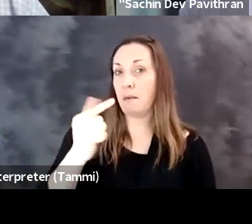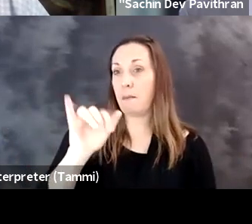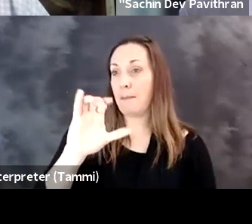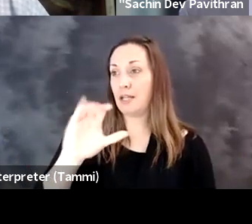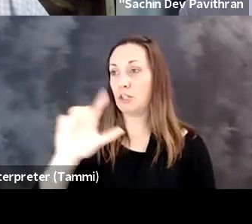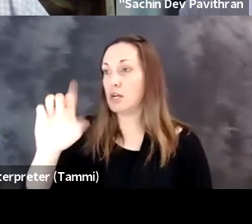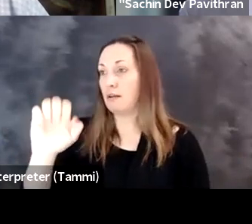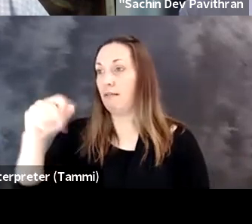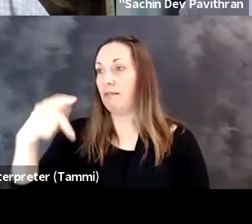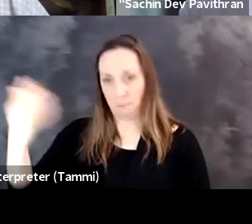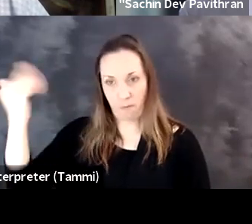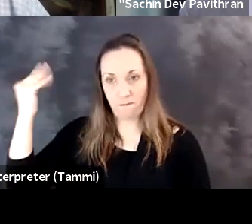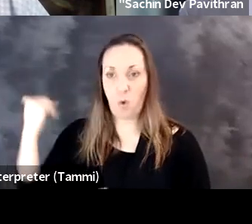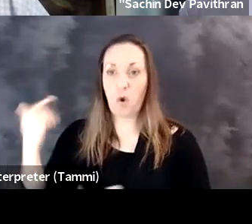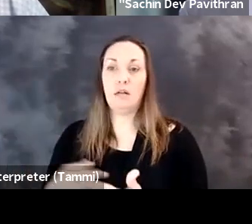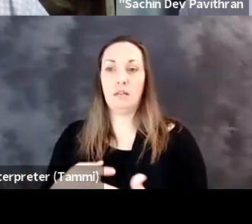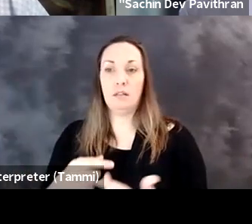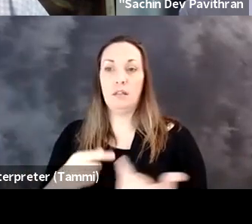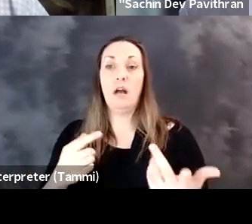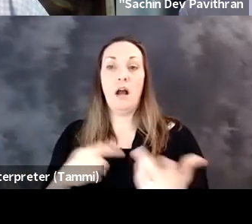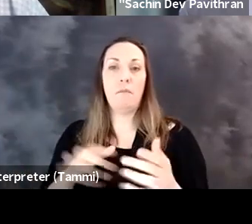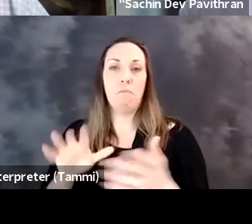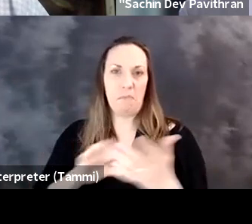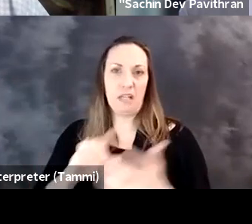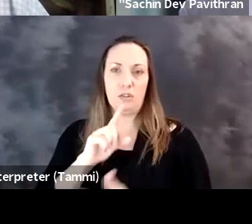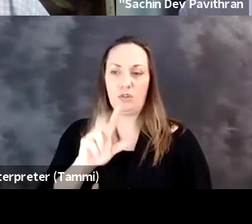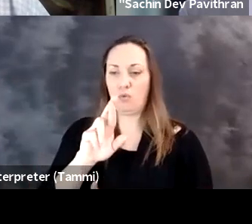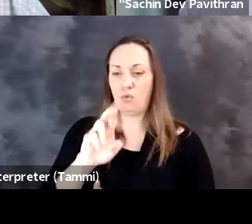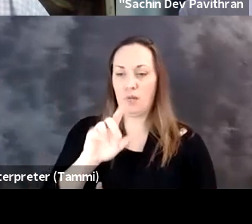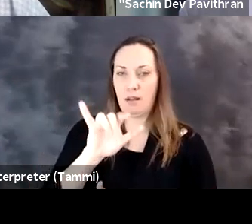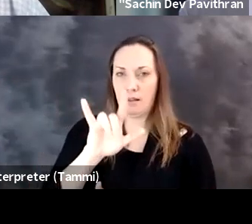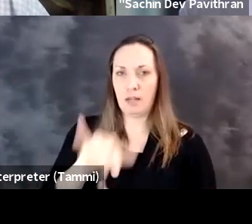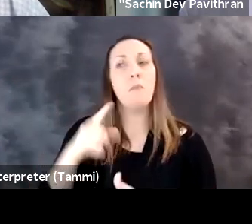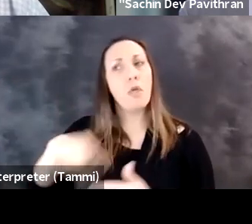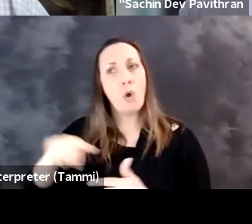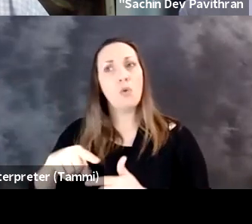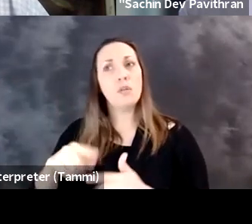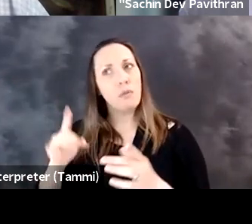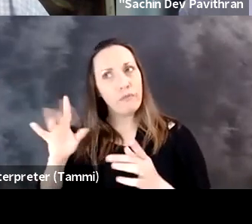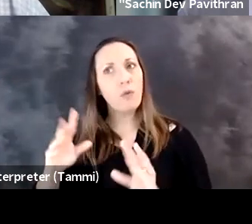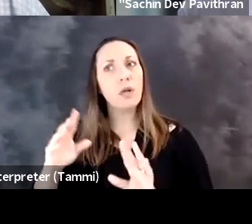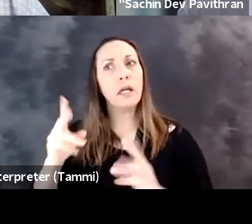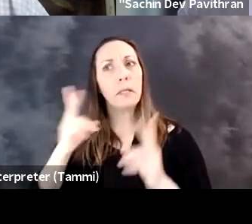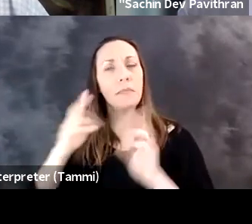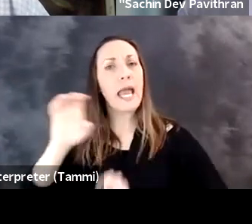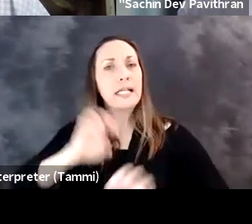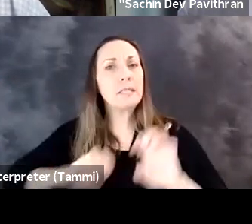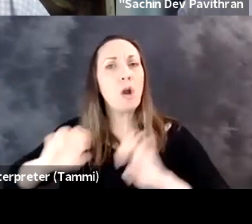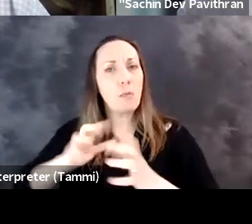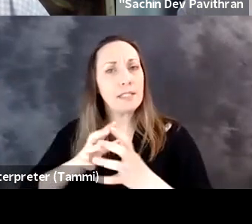which is another company building mixed reality. These technologies have really undergone a boom.